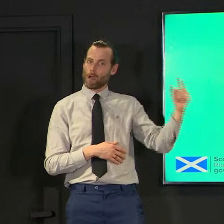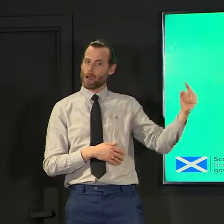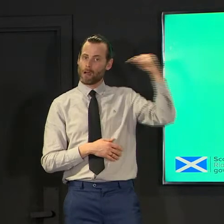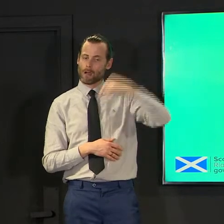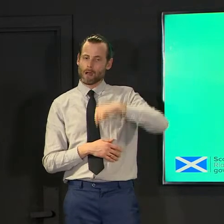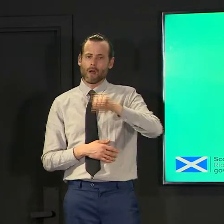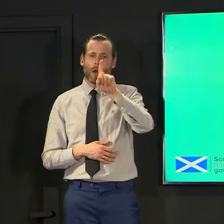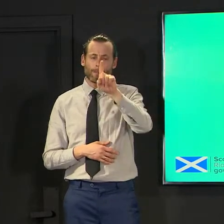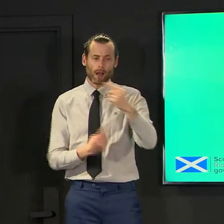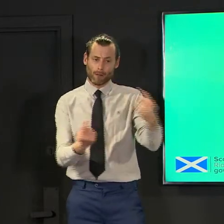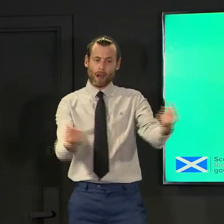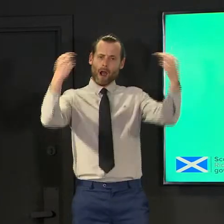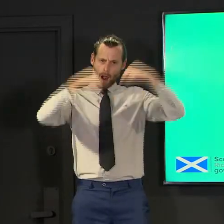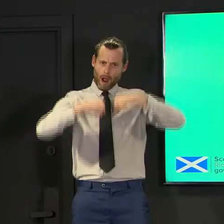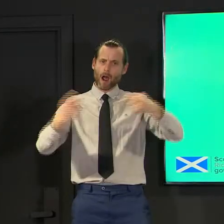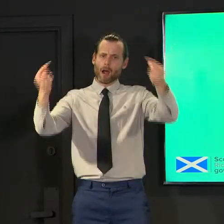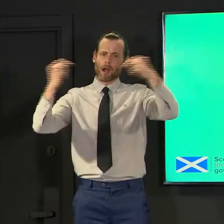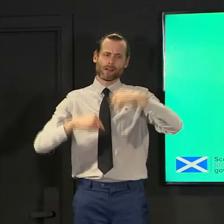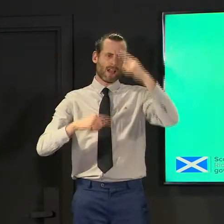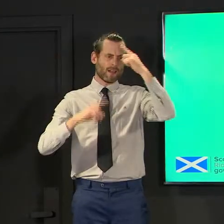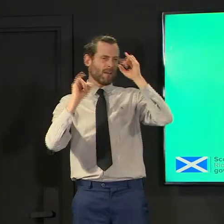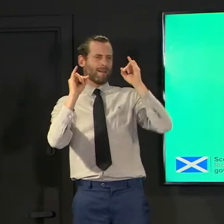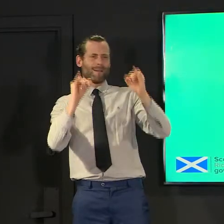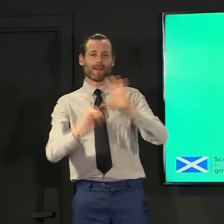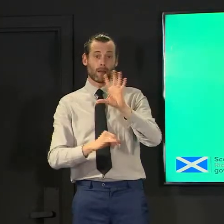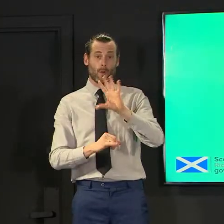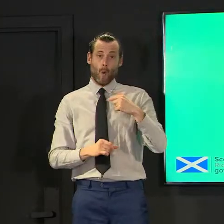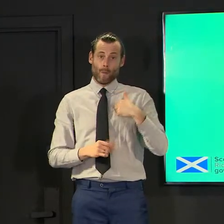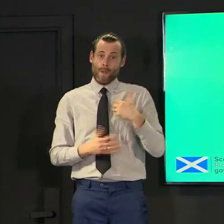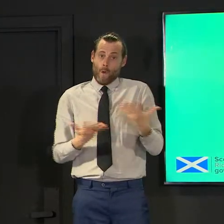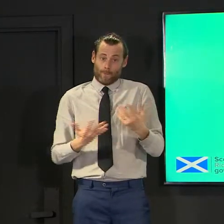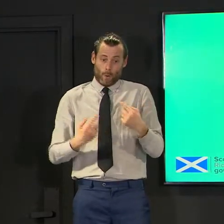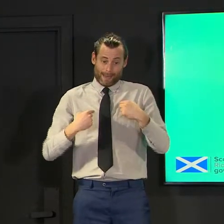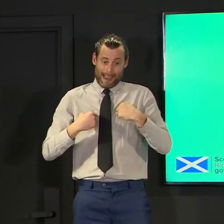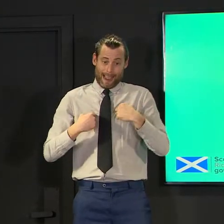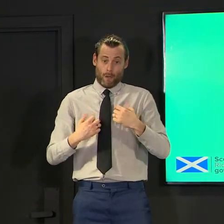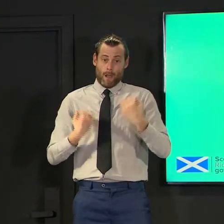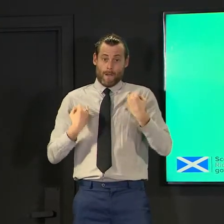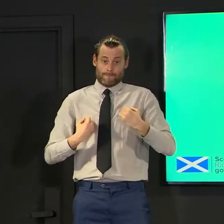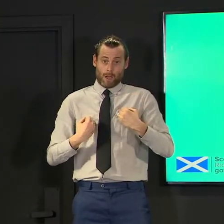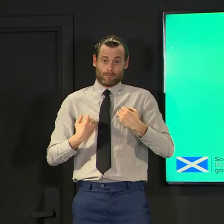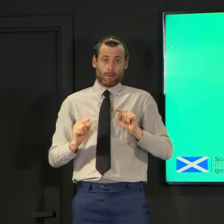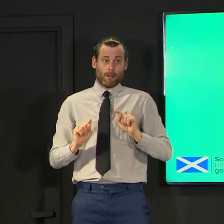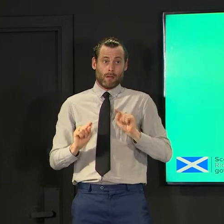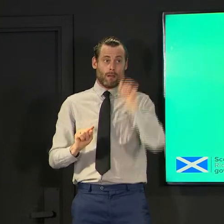that's not a one-way street and i've already used my final data point already in an earlier answer